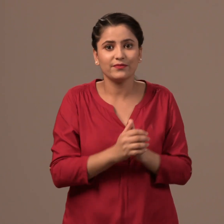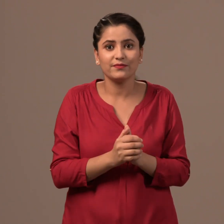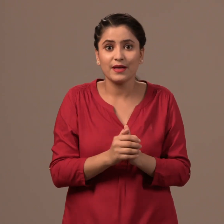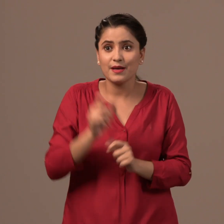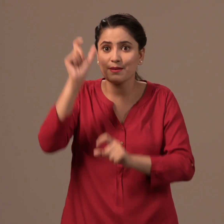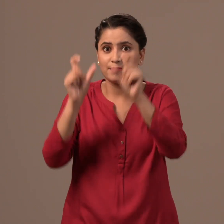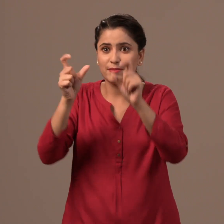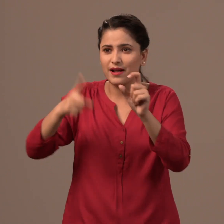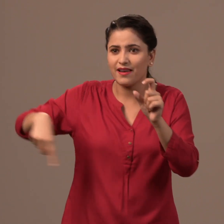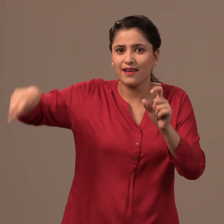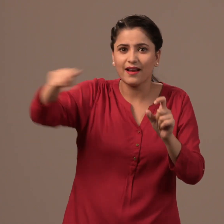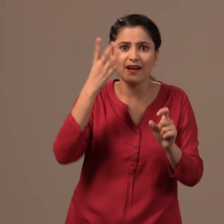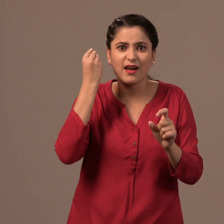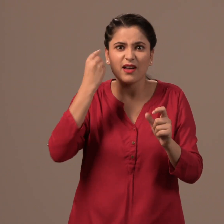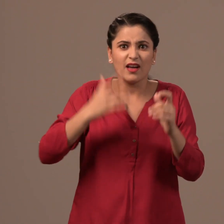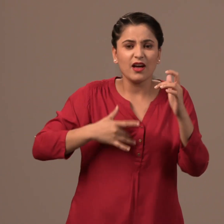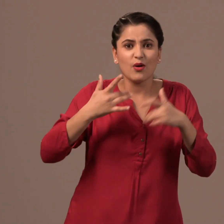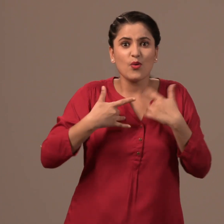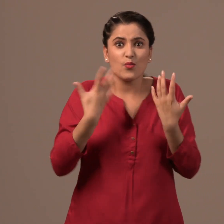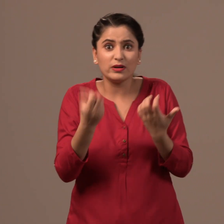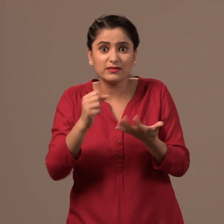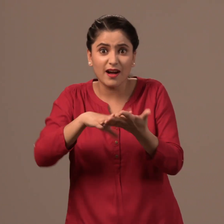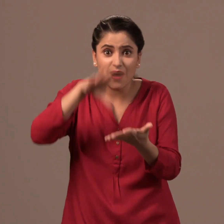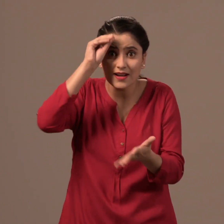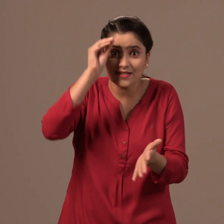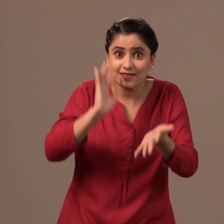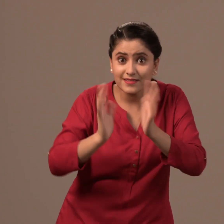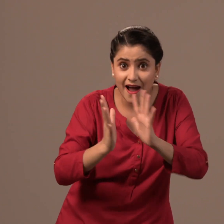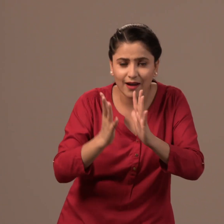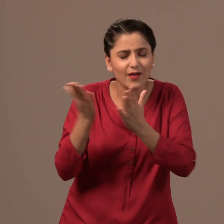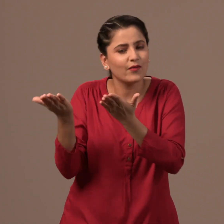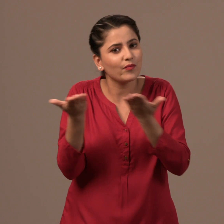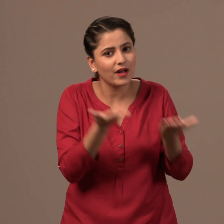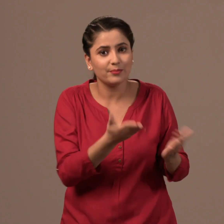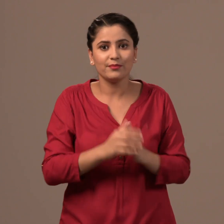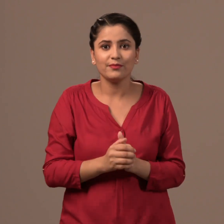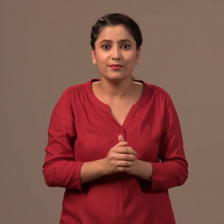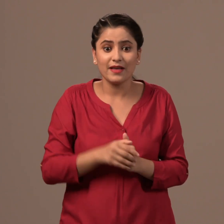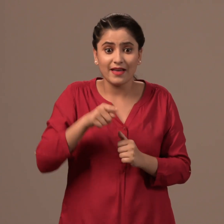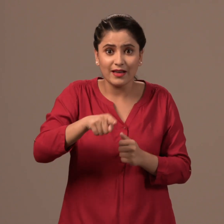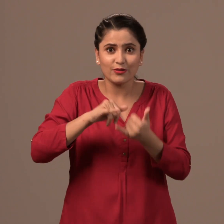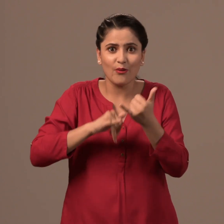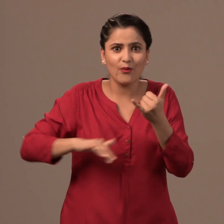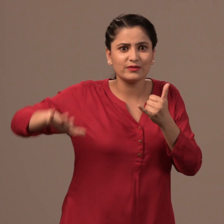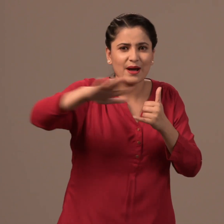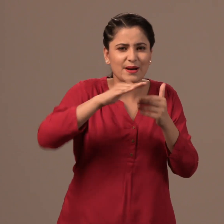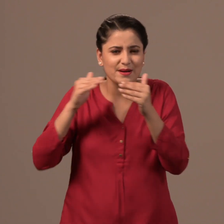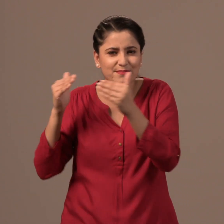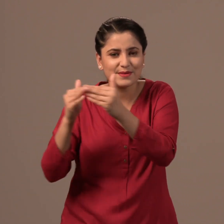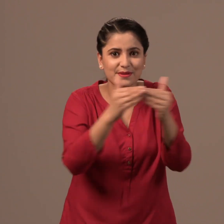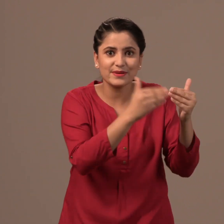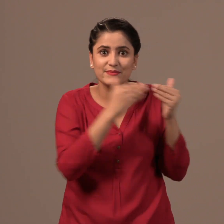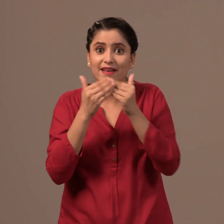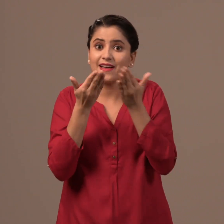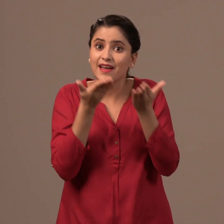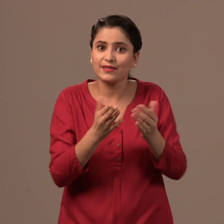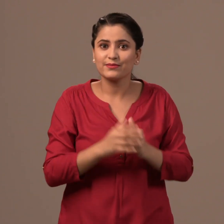Hearing people interested in learning Sign Language are also welcome. It is a social meeting.